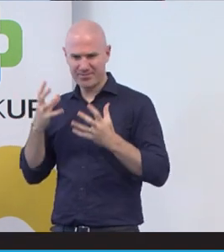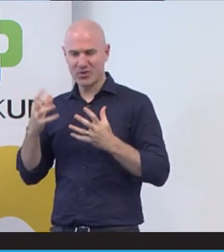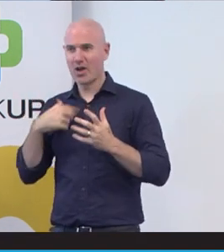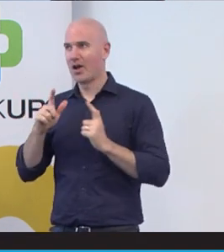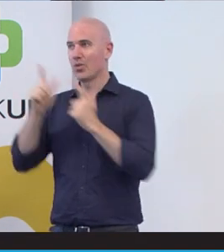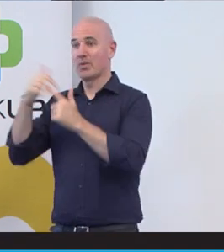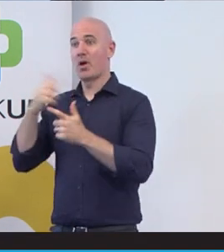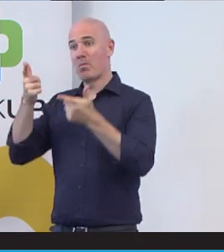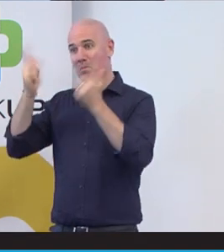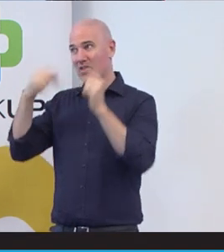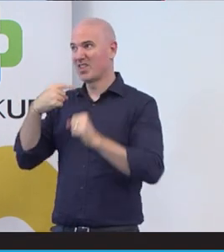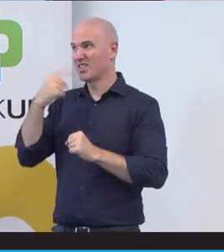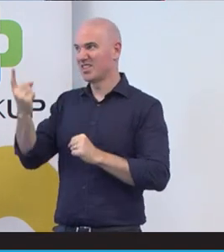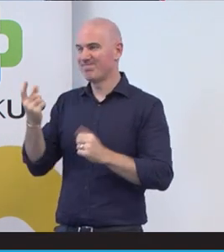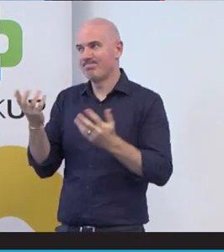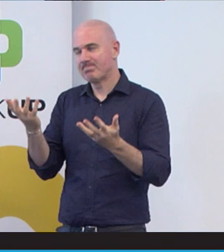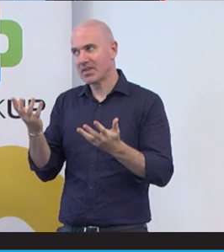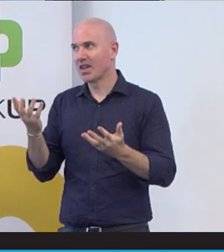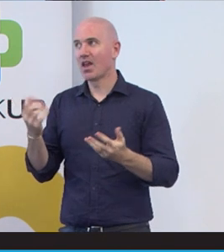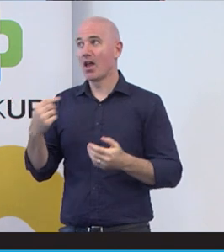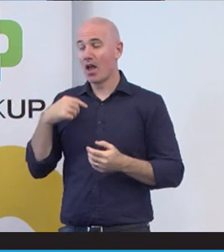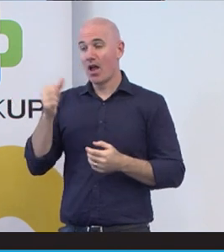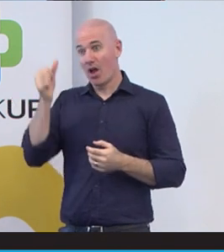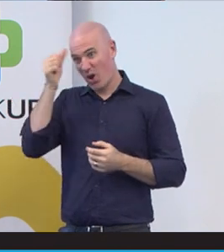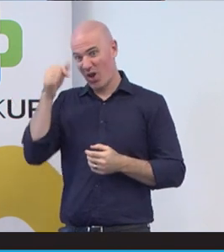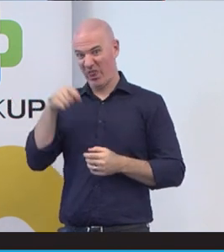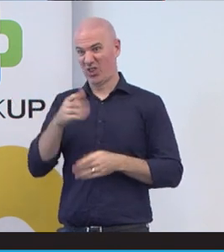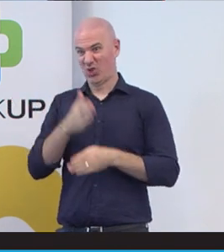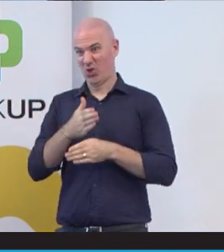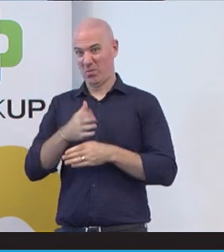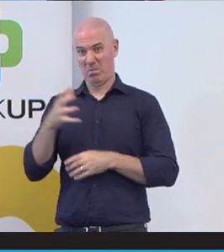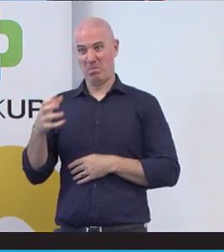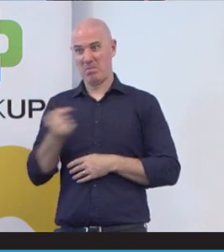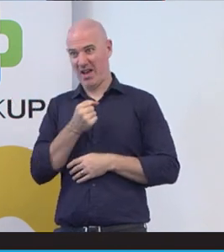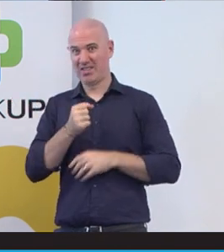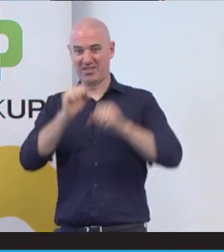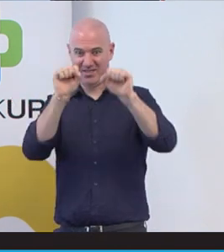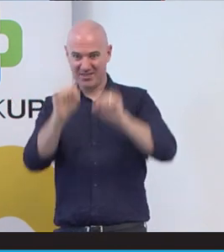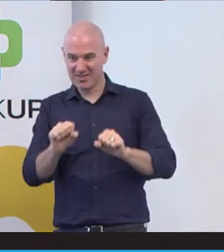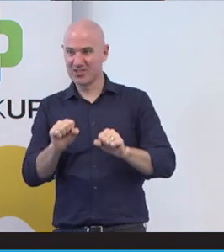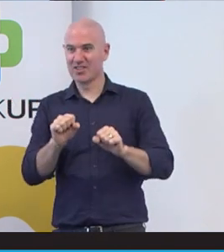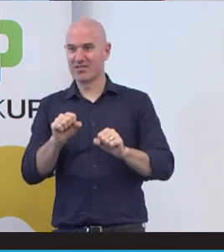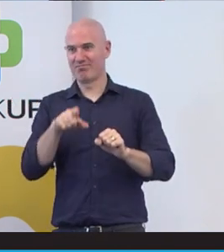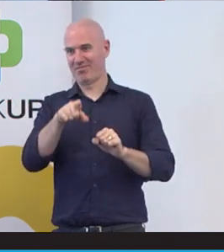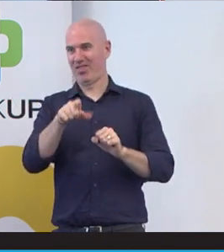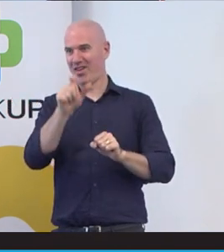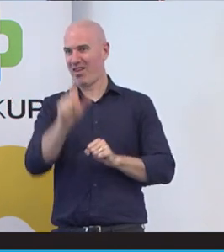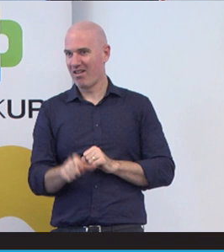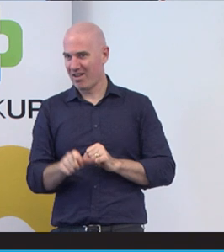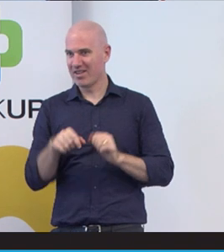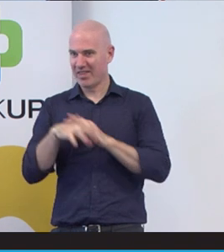And I said look, I. I know the job is to shower clients. and she said,